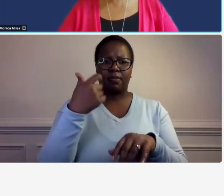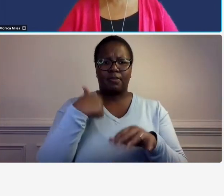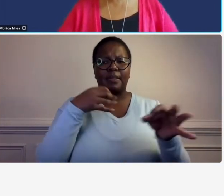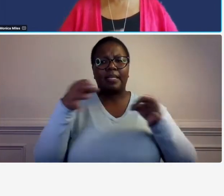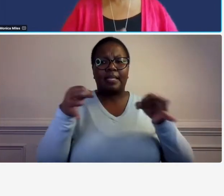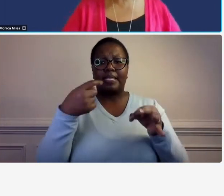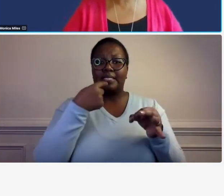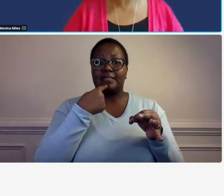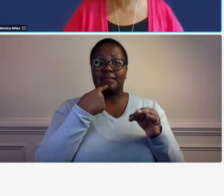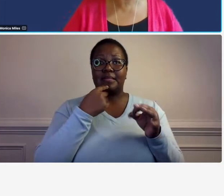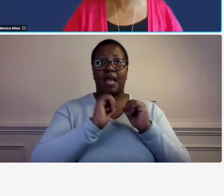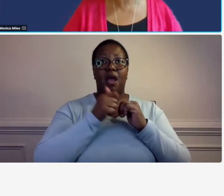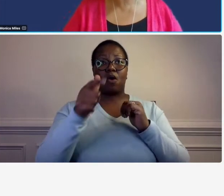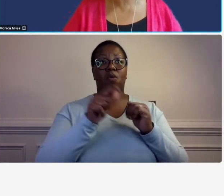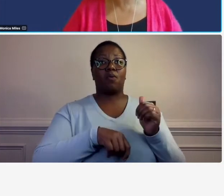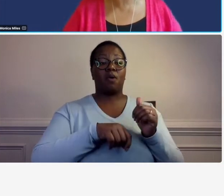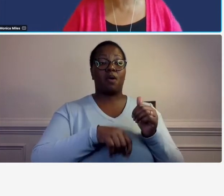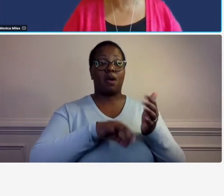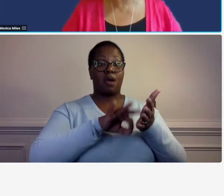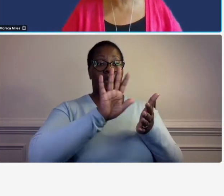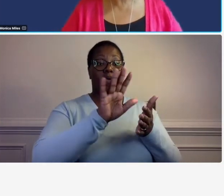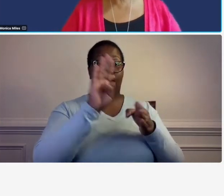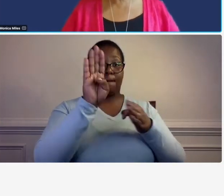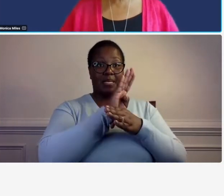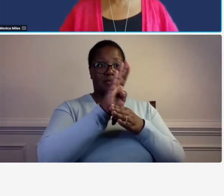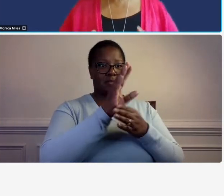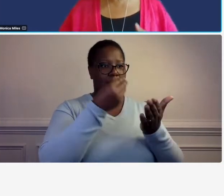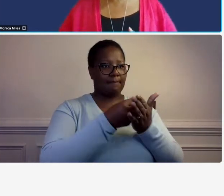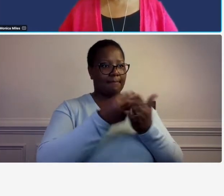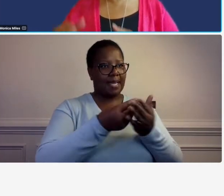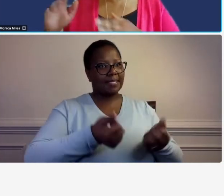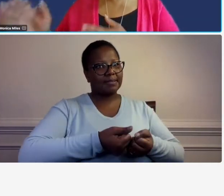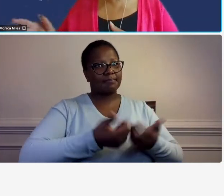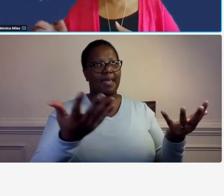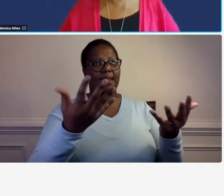you account for expenses in your business i'm not talking about the way you bill your clients